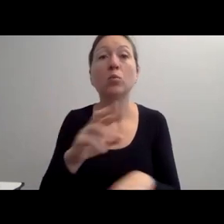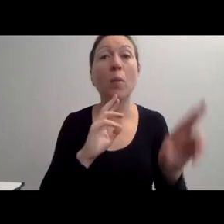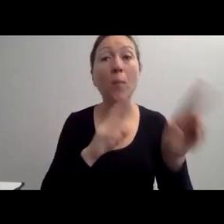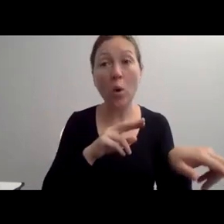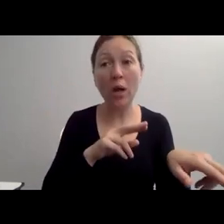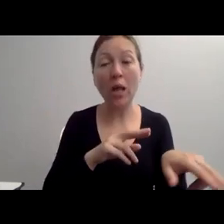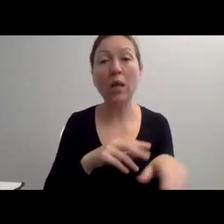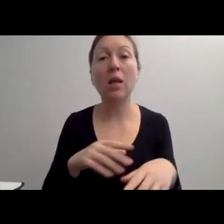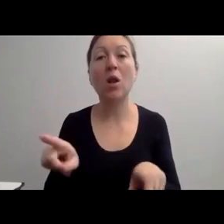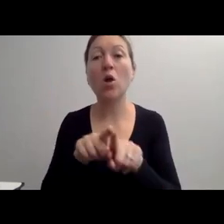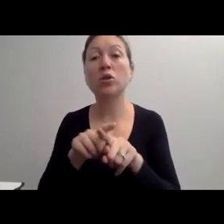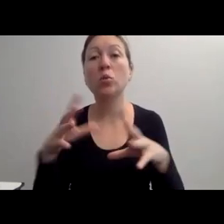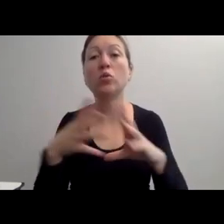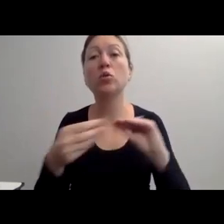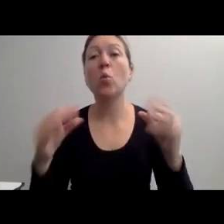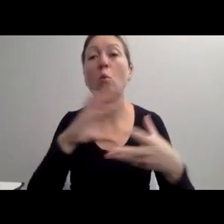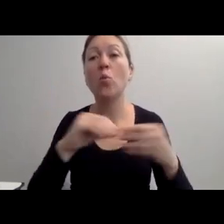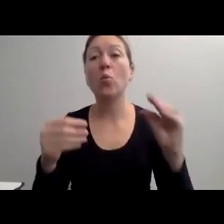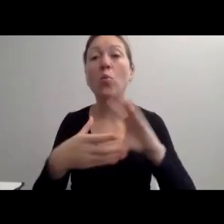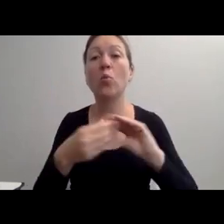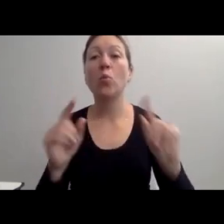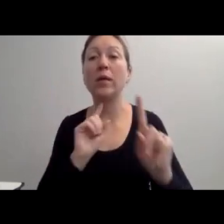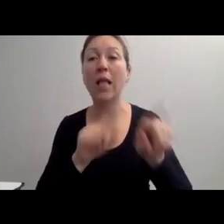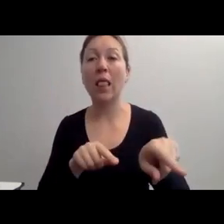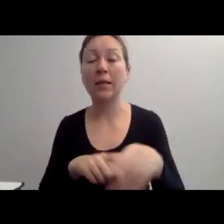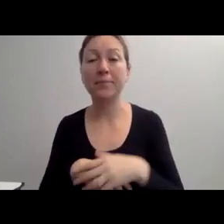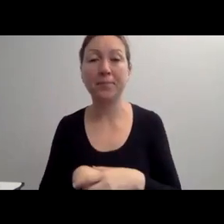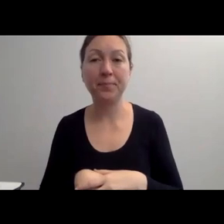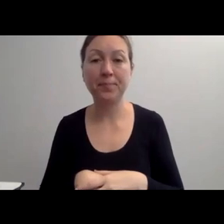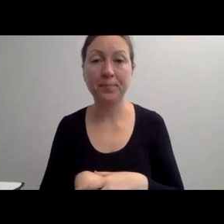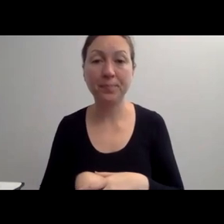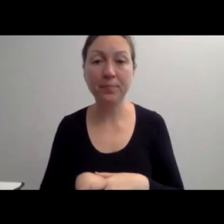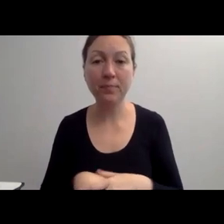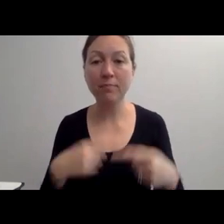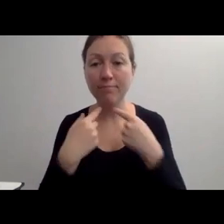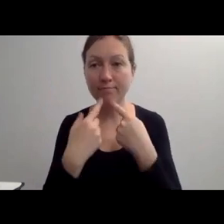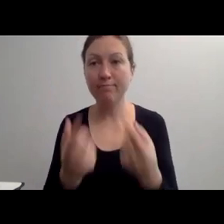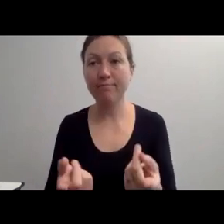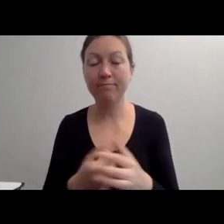AND IF YOU PREFER IDENTIFY FIRST OR PERSON FIRST LANGUAGE AND JUST KNOWING THAT THERE